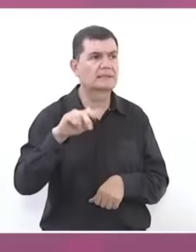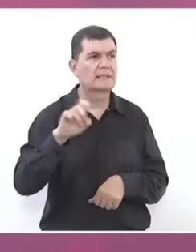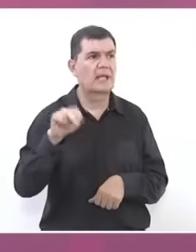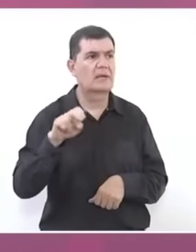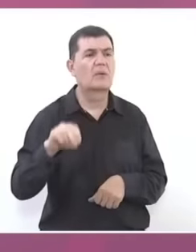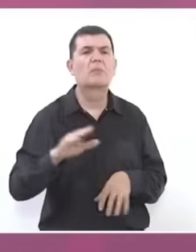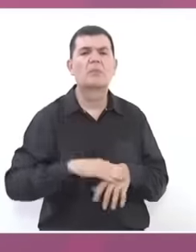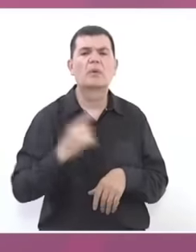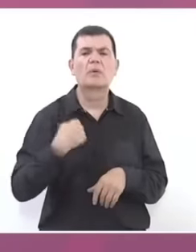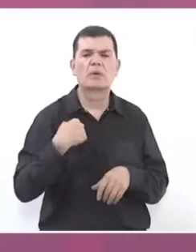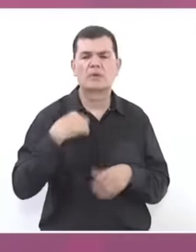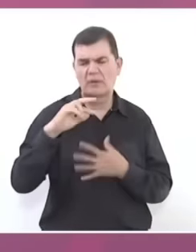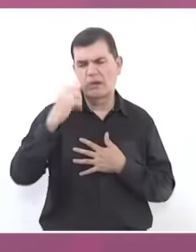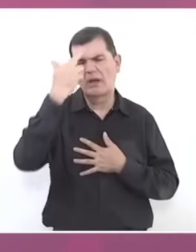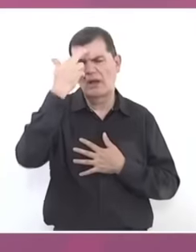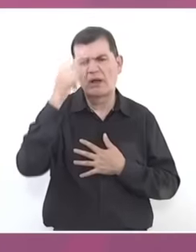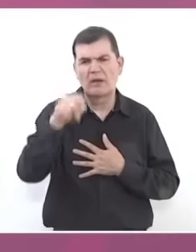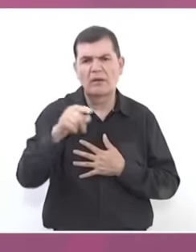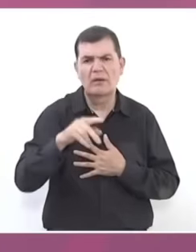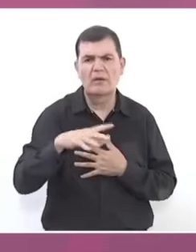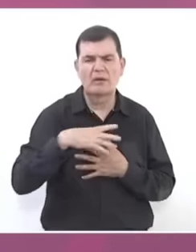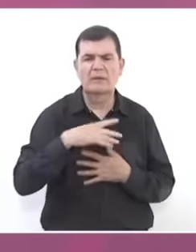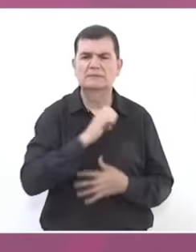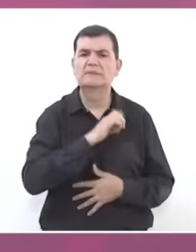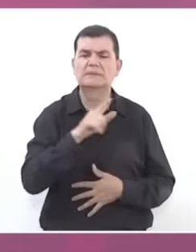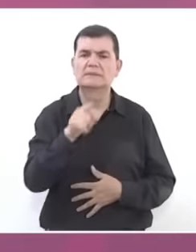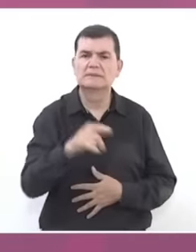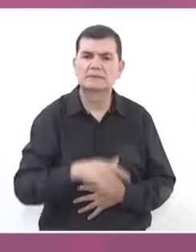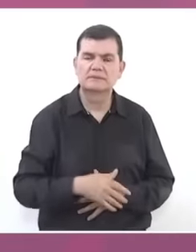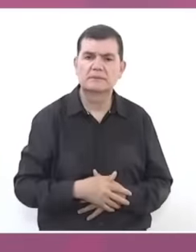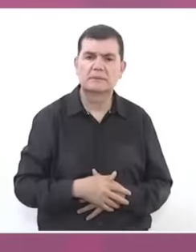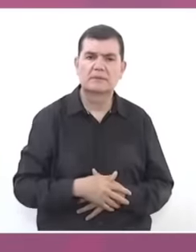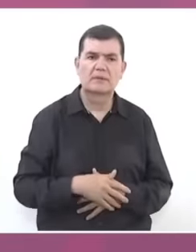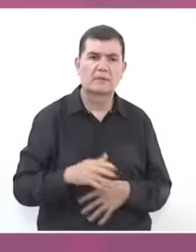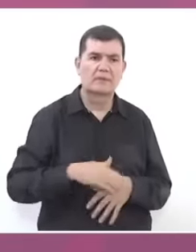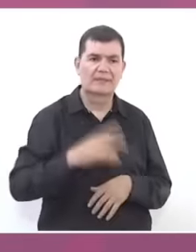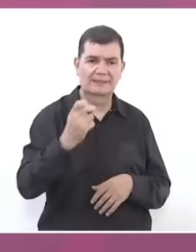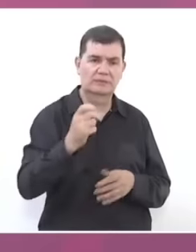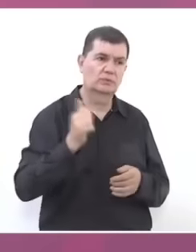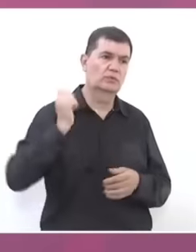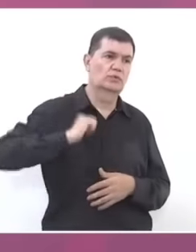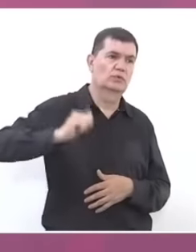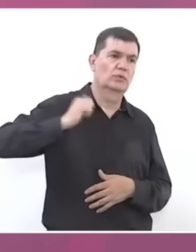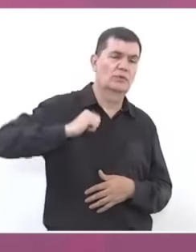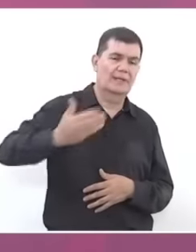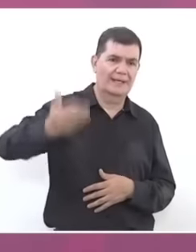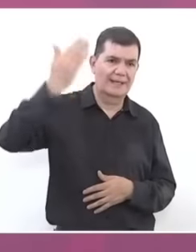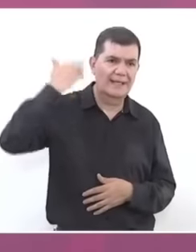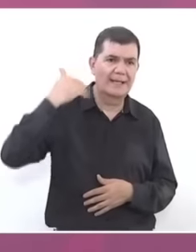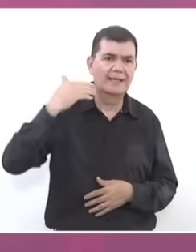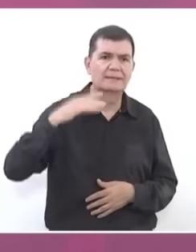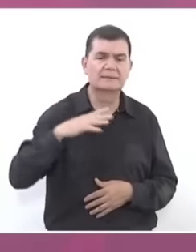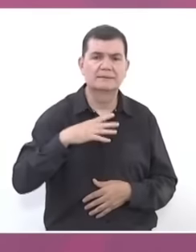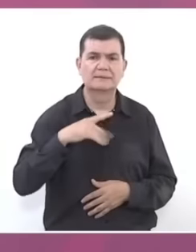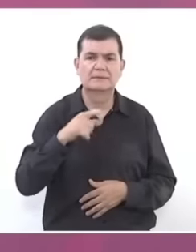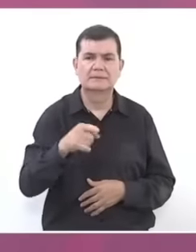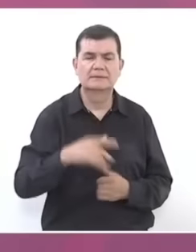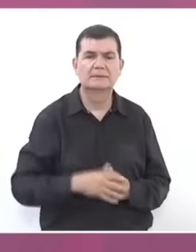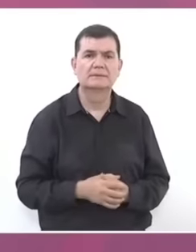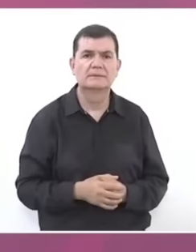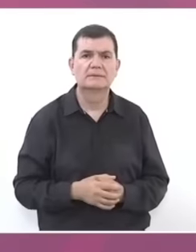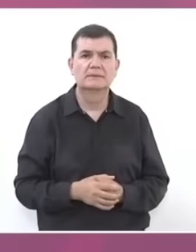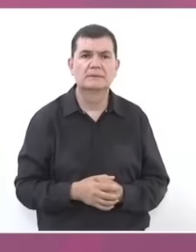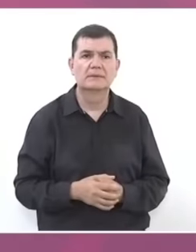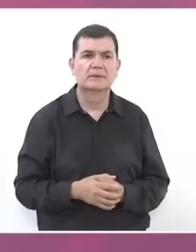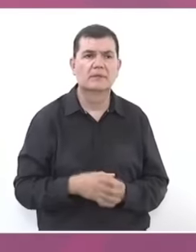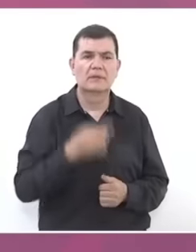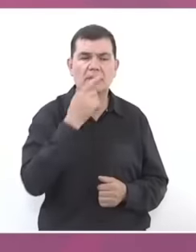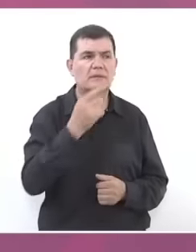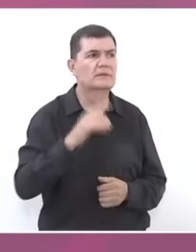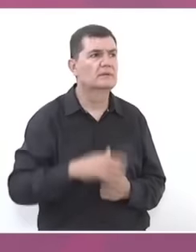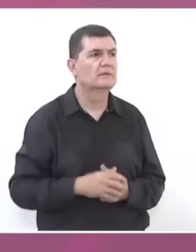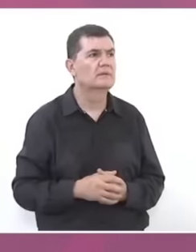I remember it a lot in particular Because at that time it was, as the young people say, it was